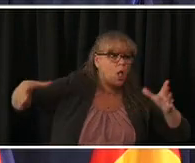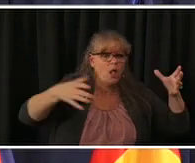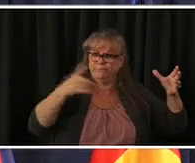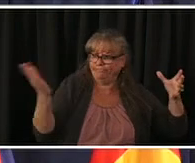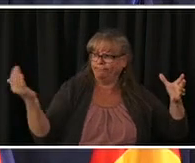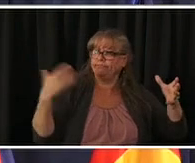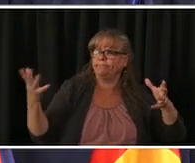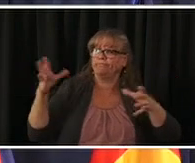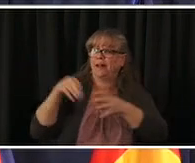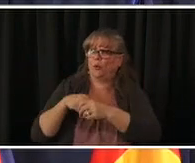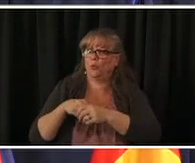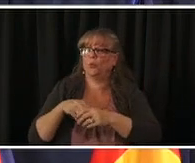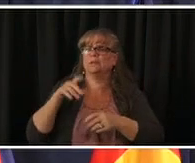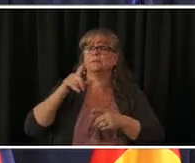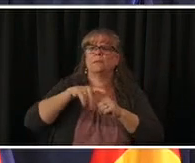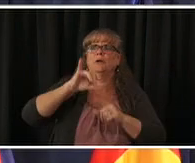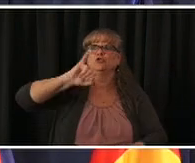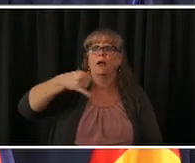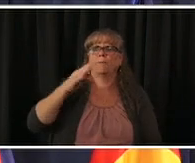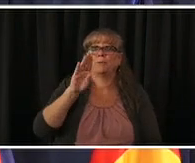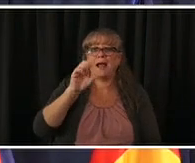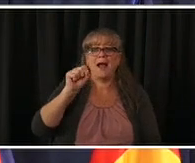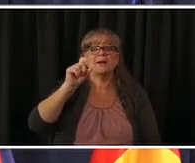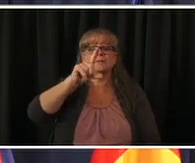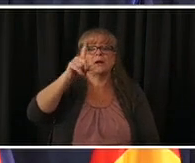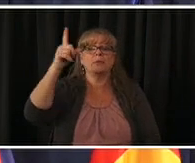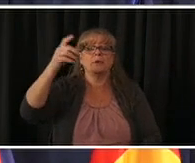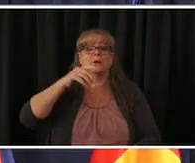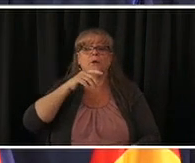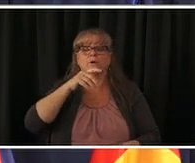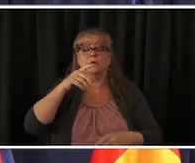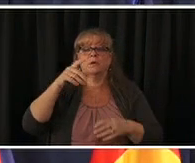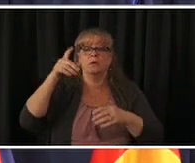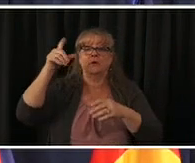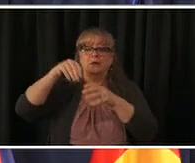with grocery store chains with restaurants to make sure that we have the quantities needed for our